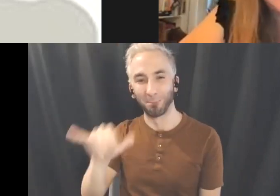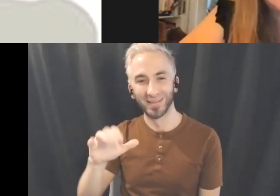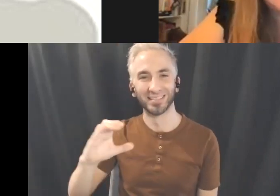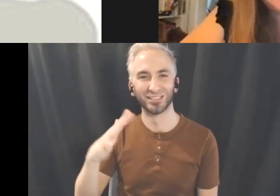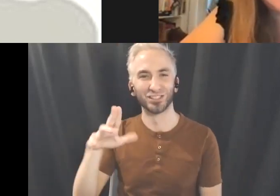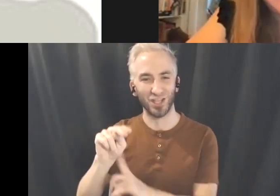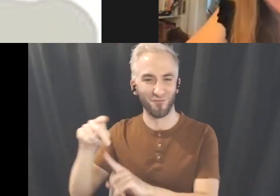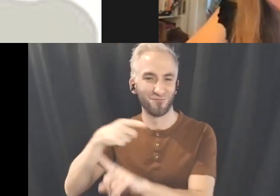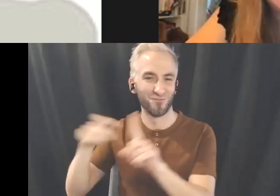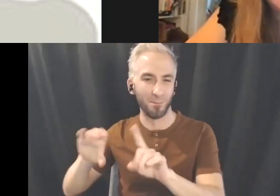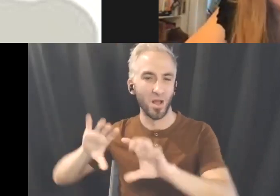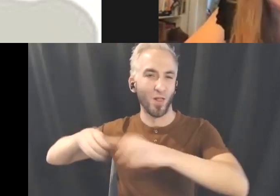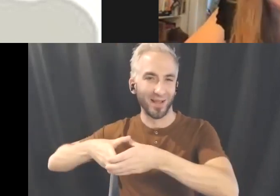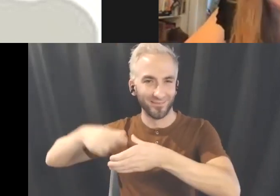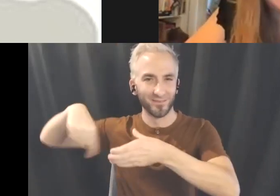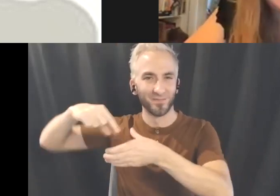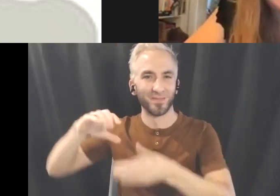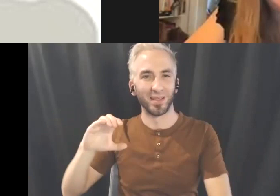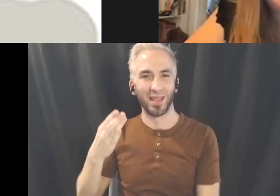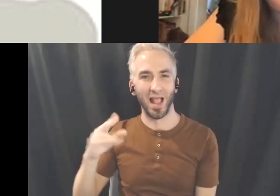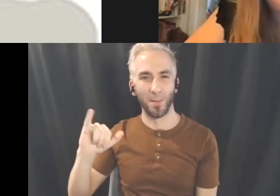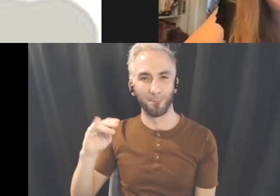present to us and you know, one of the reasons